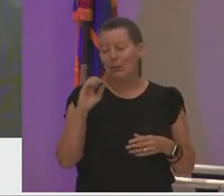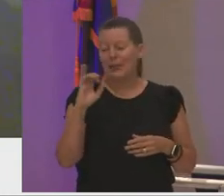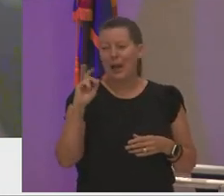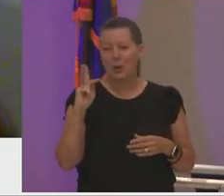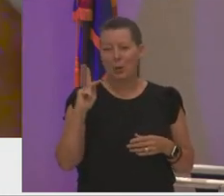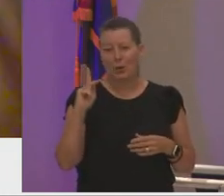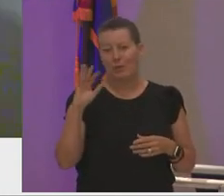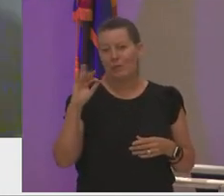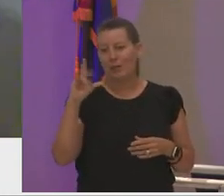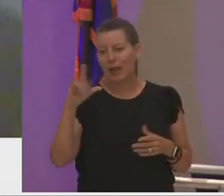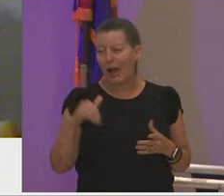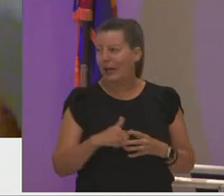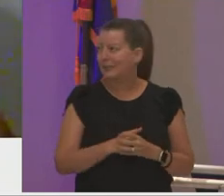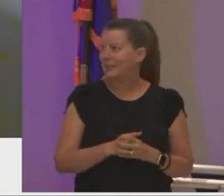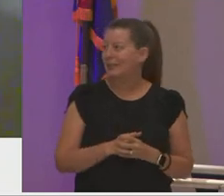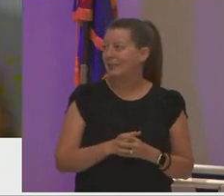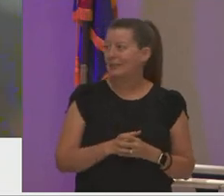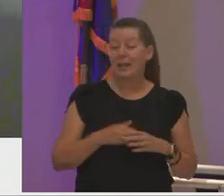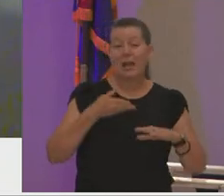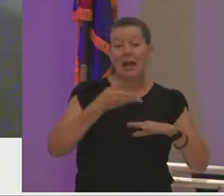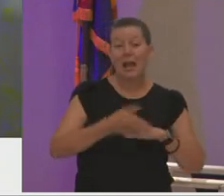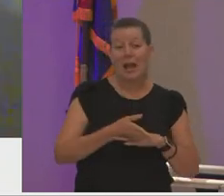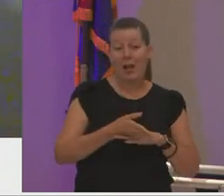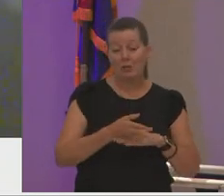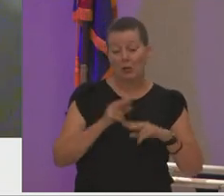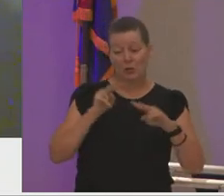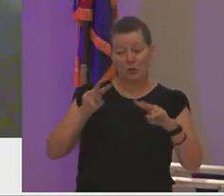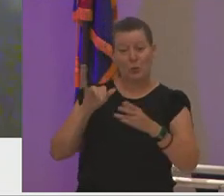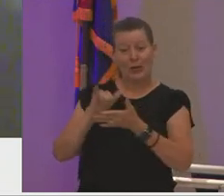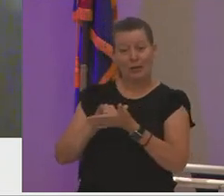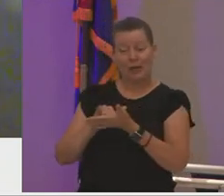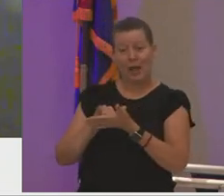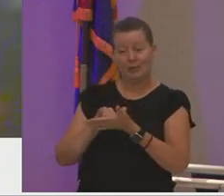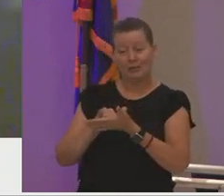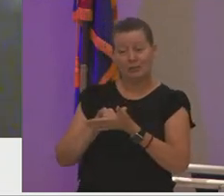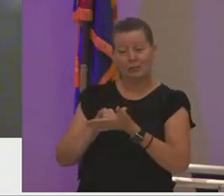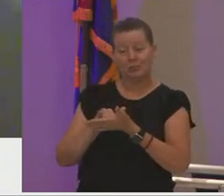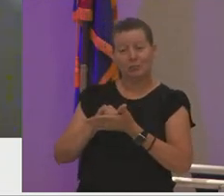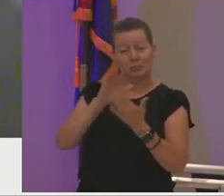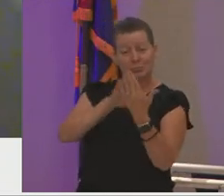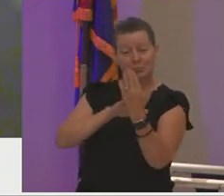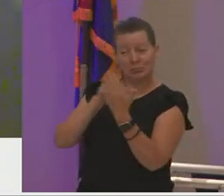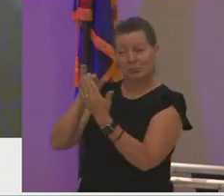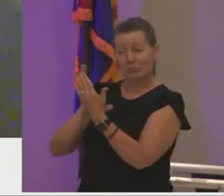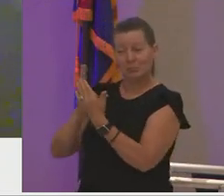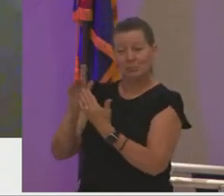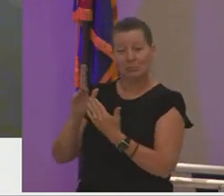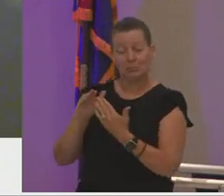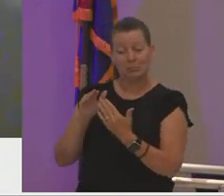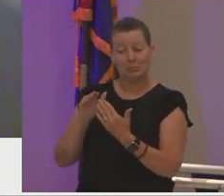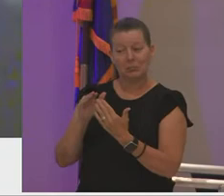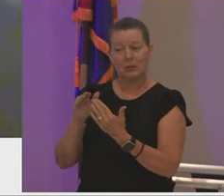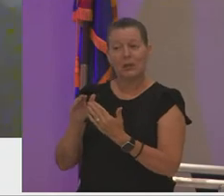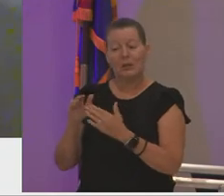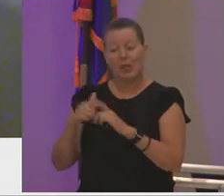and after debuting this collection in berlin the uh the body of work then traveled to my hometown of phoenix